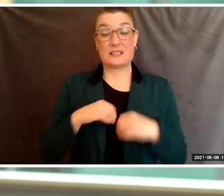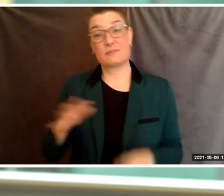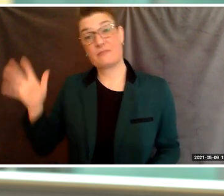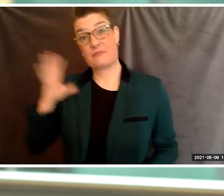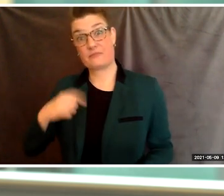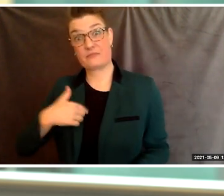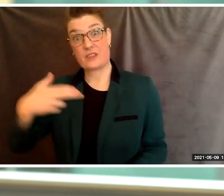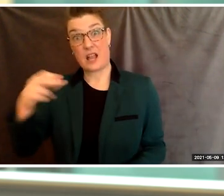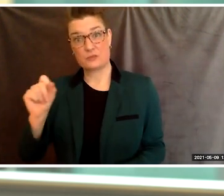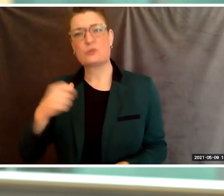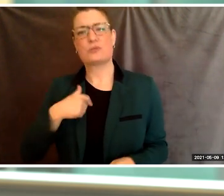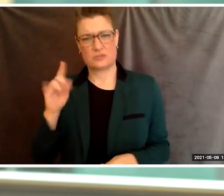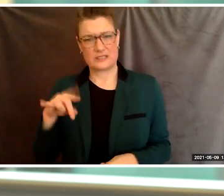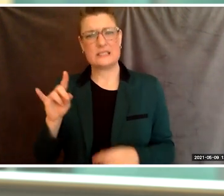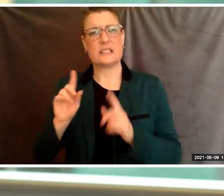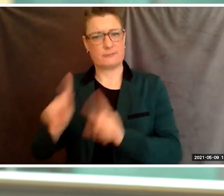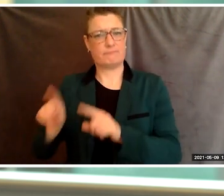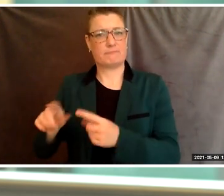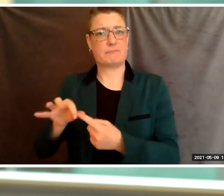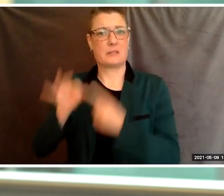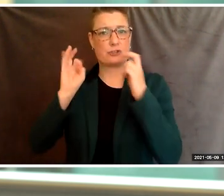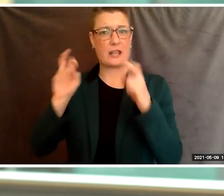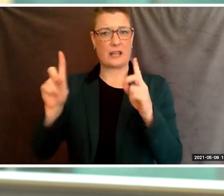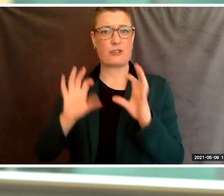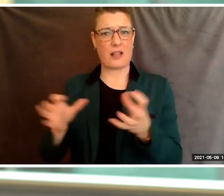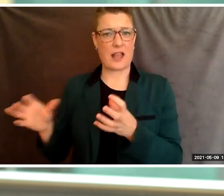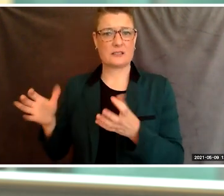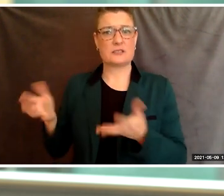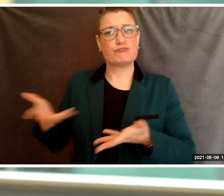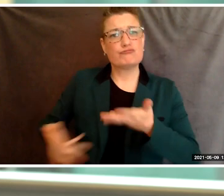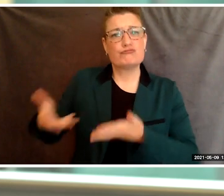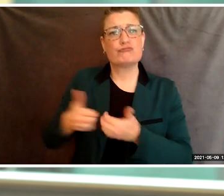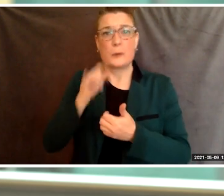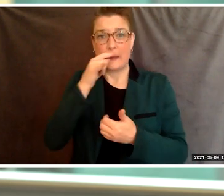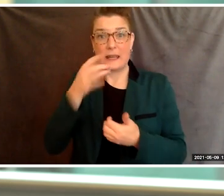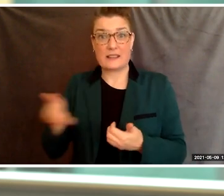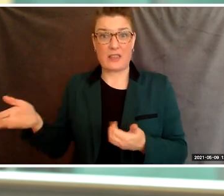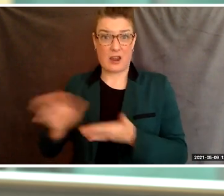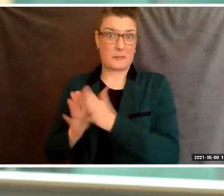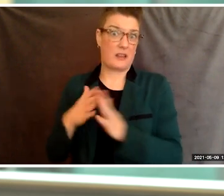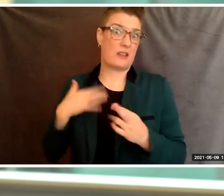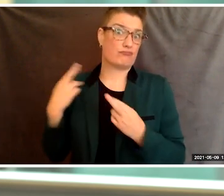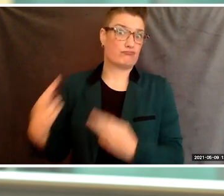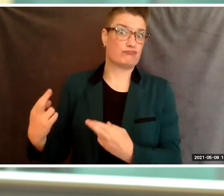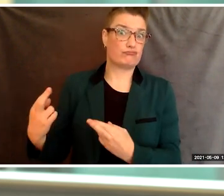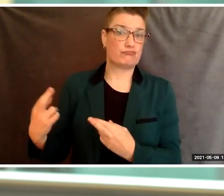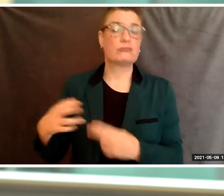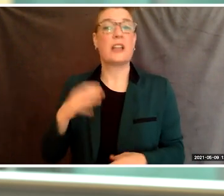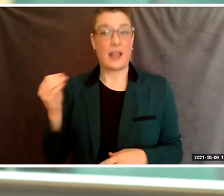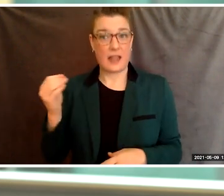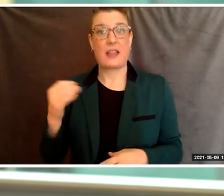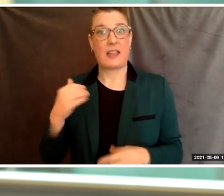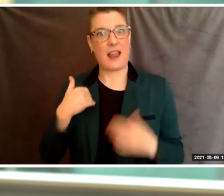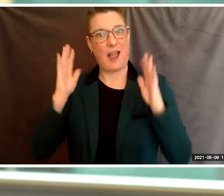of time in the special education classrooms, hanging out with some kids there that became really good friends of mine and aiding a wonderful teacher who helped me